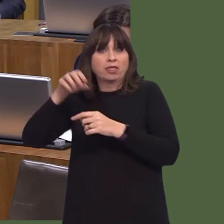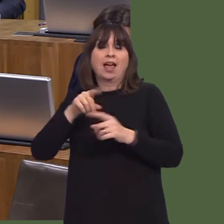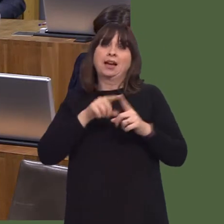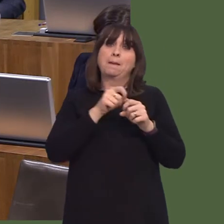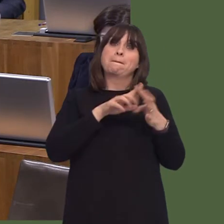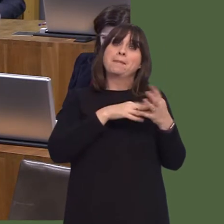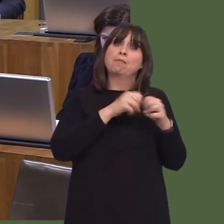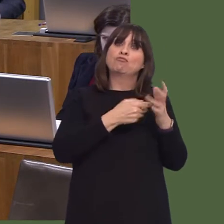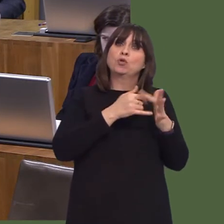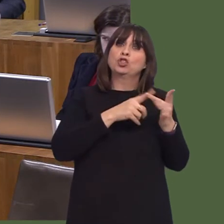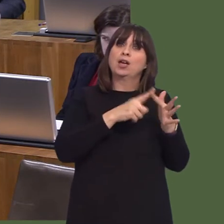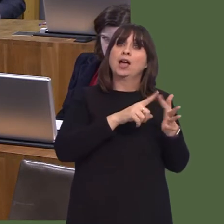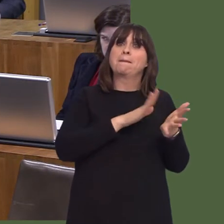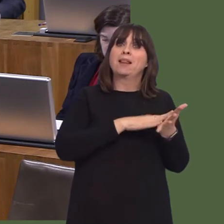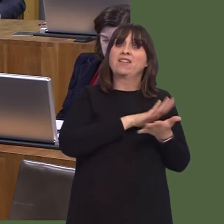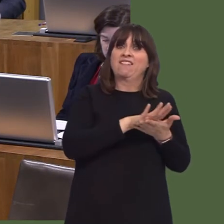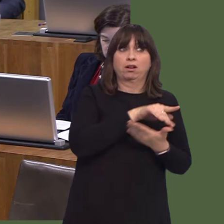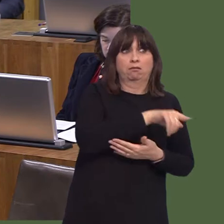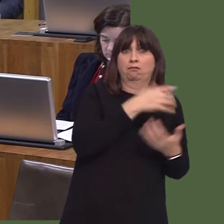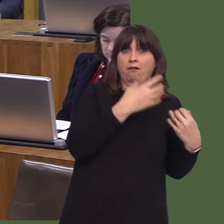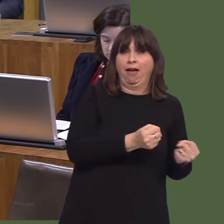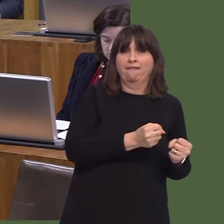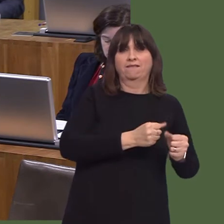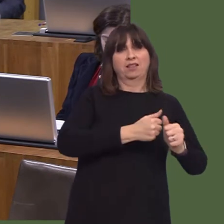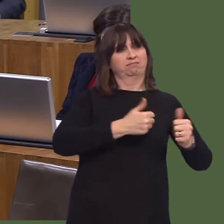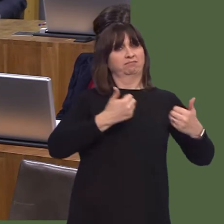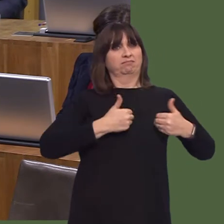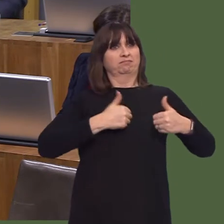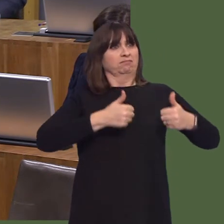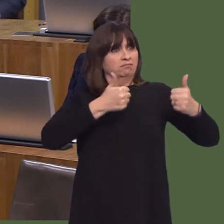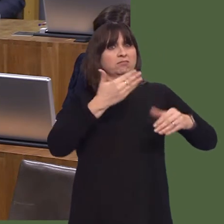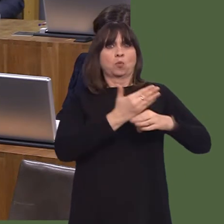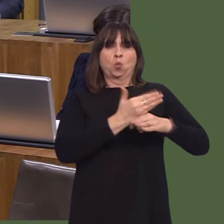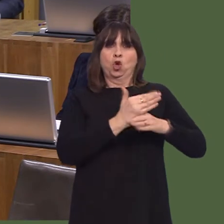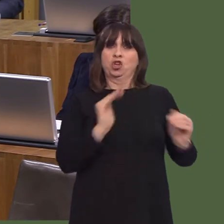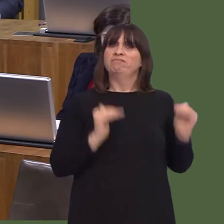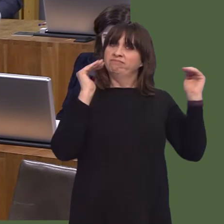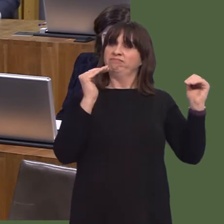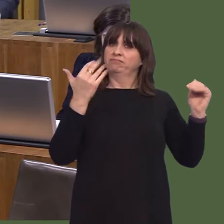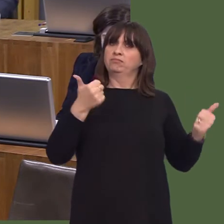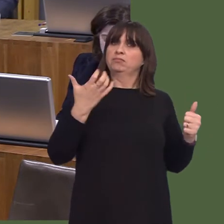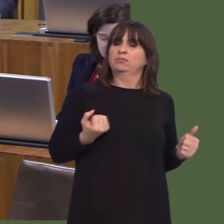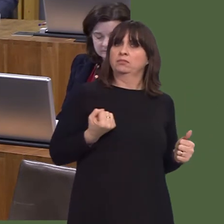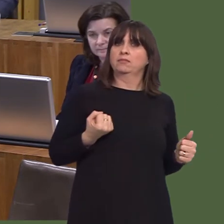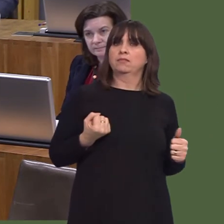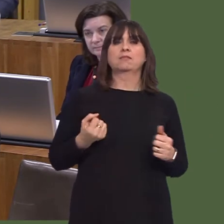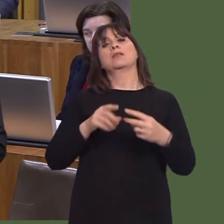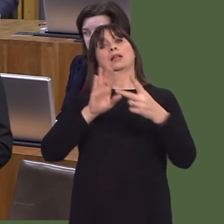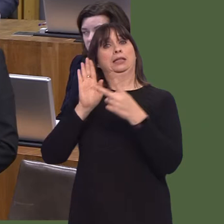Lee Waters AM: First Minister, because of Welsh Government investment, there's no doubt that thousands of households across the Llanelli constituency now have access to superfast broadband.